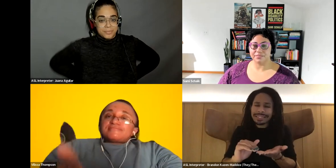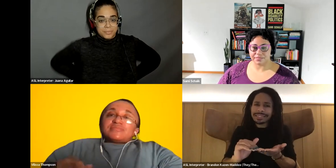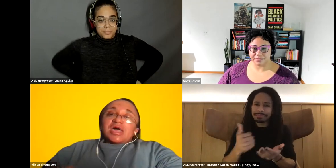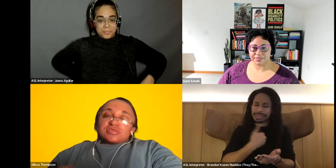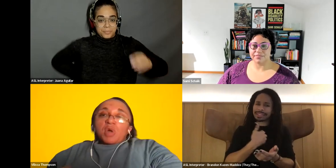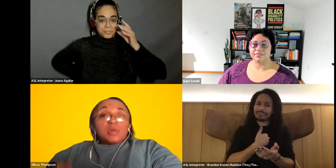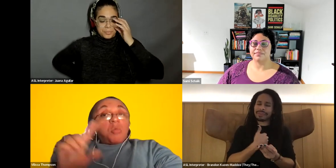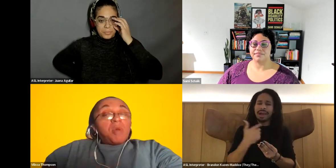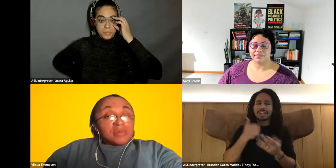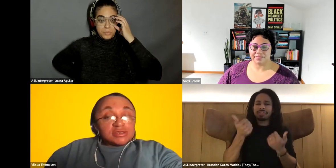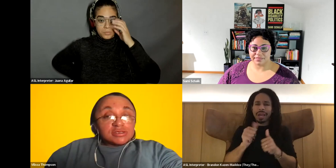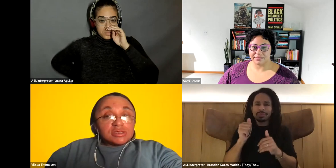Vilissa Thompson: that's the moment of moments